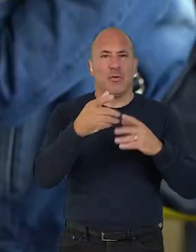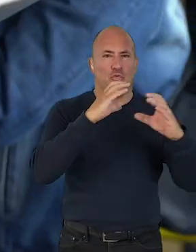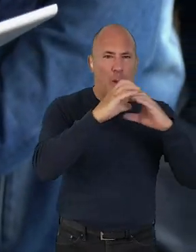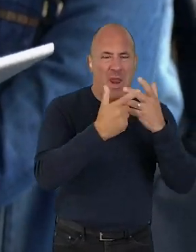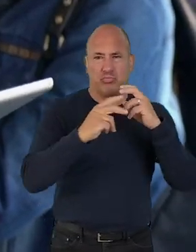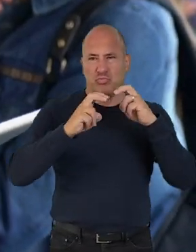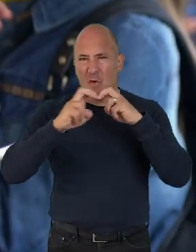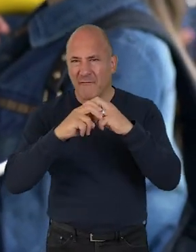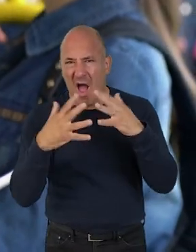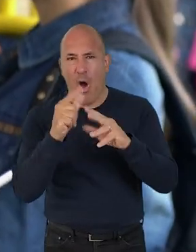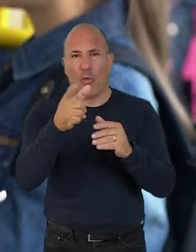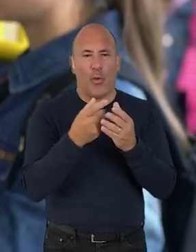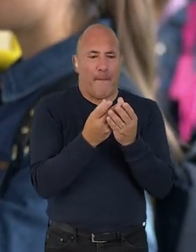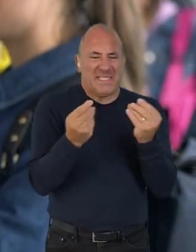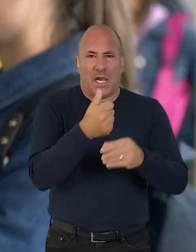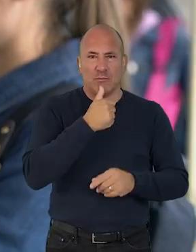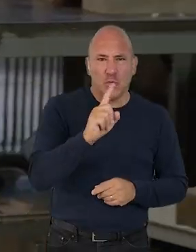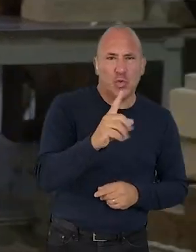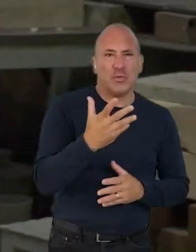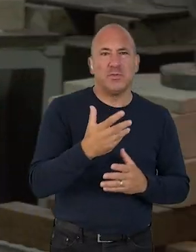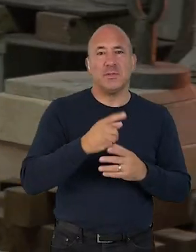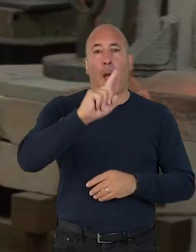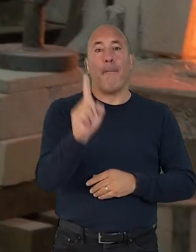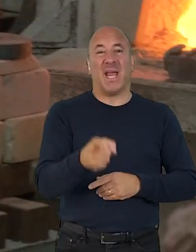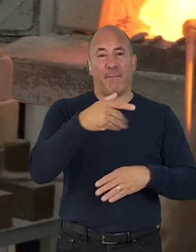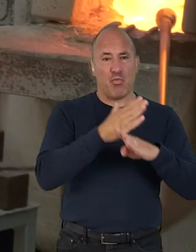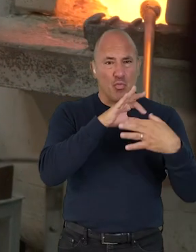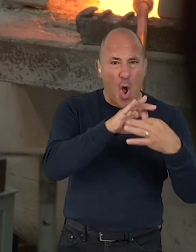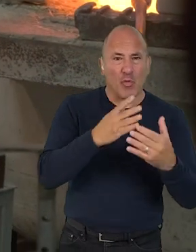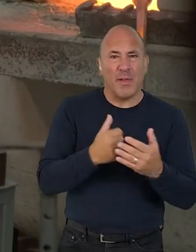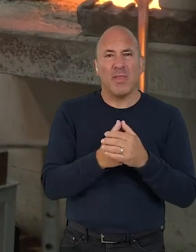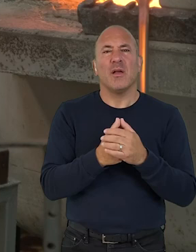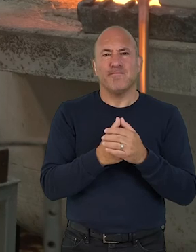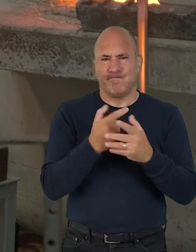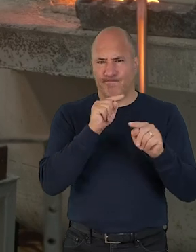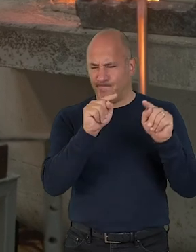the way you communicate and travel, materials you use, and people you work with,